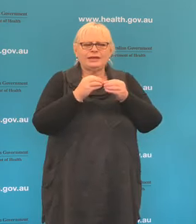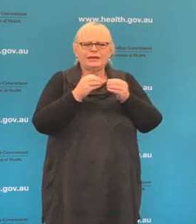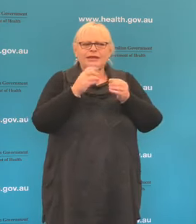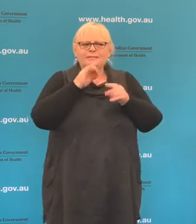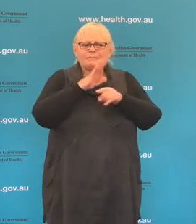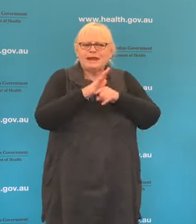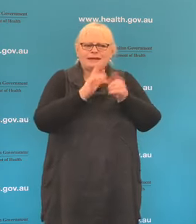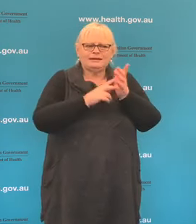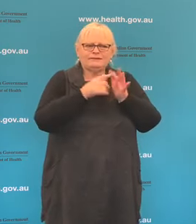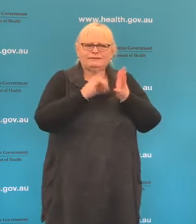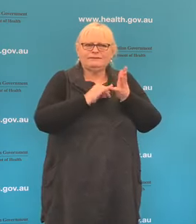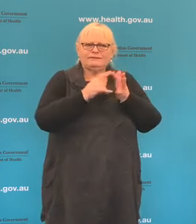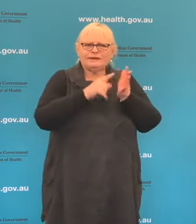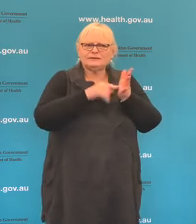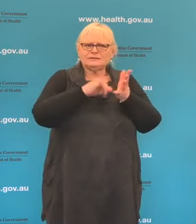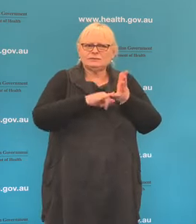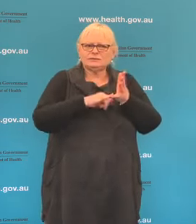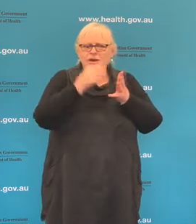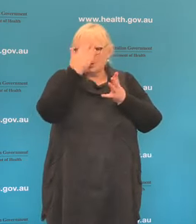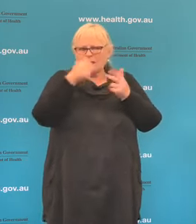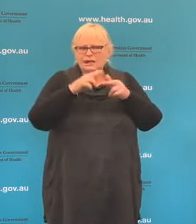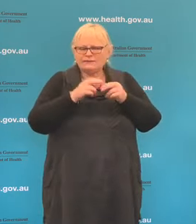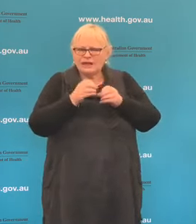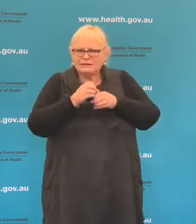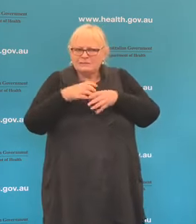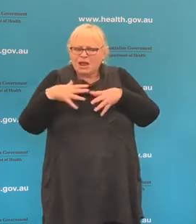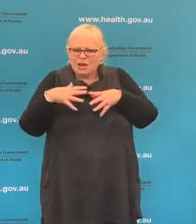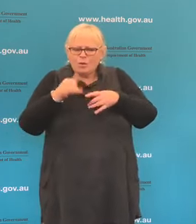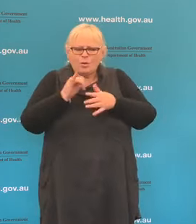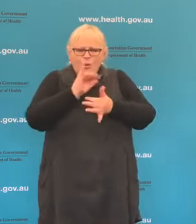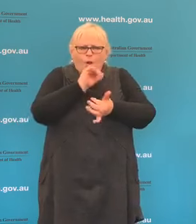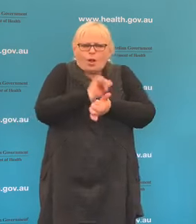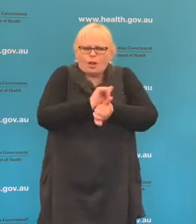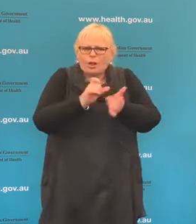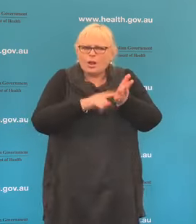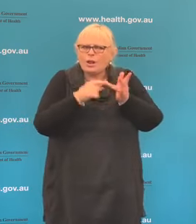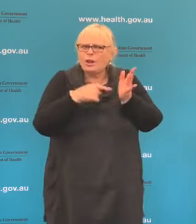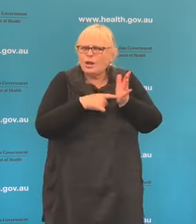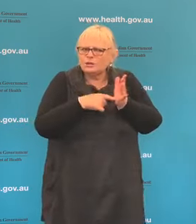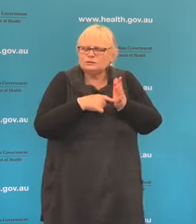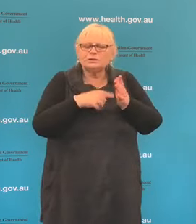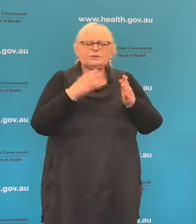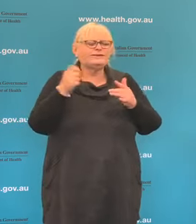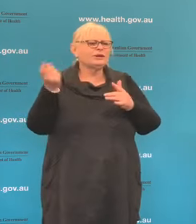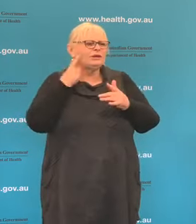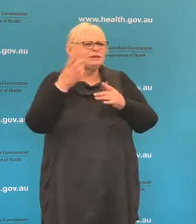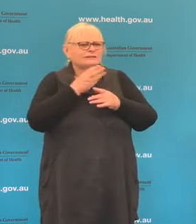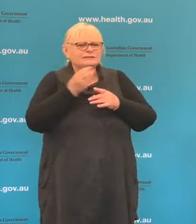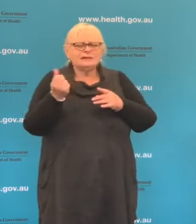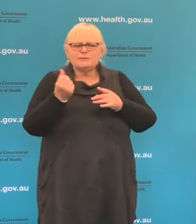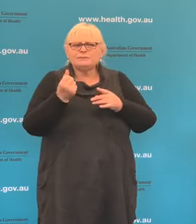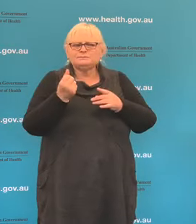don't know whether this is inflammation of the vessels or whether there's clotting occurring. We've had some reports over the past week of reasonably